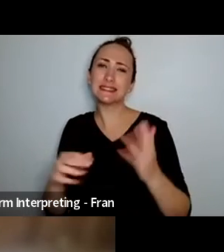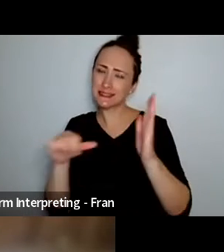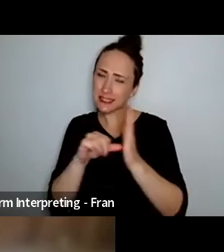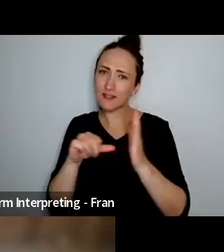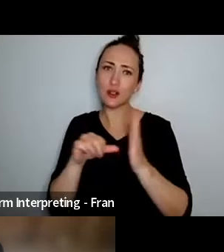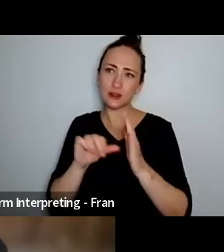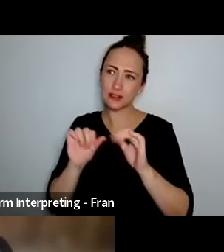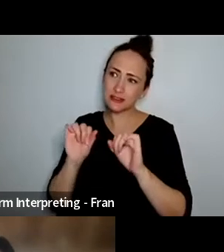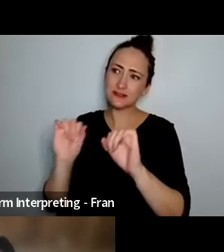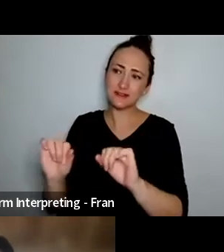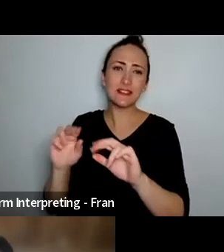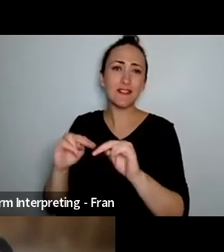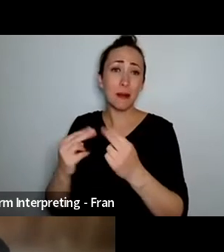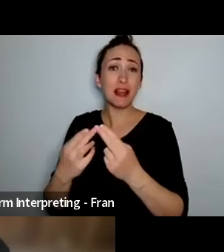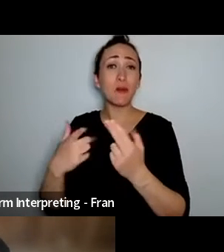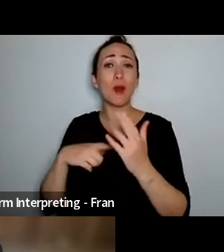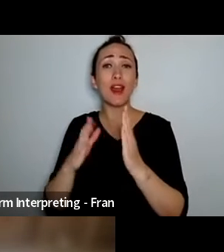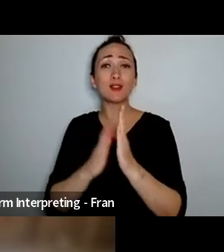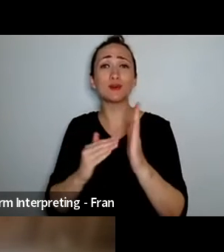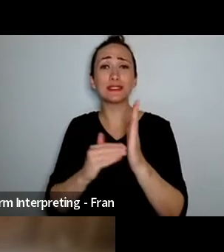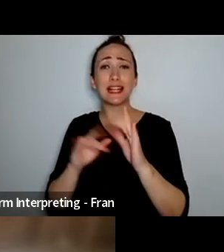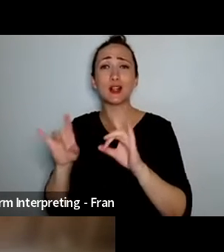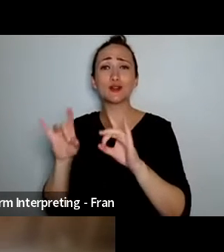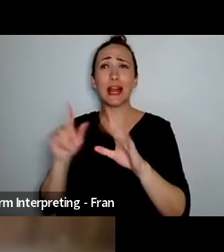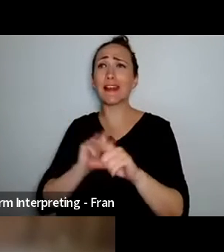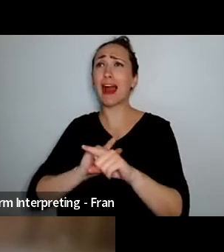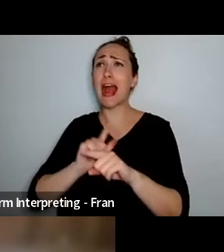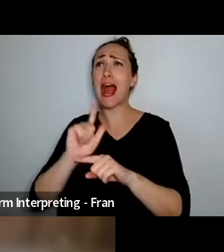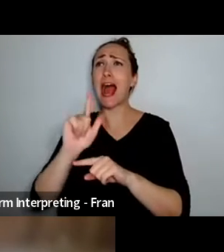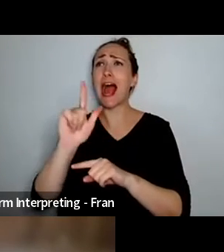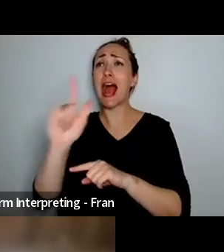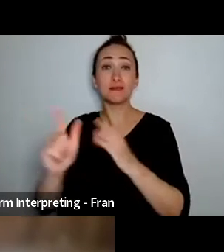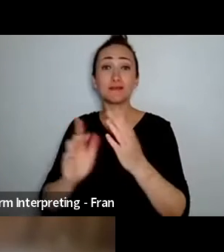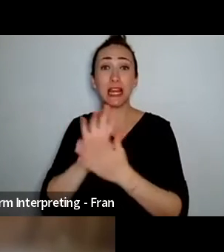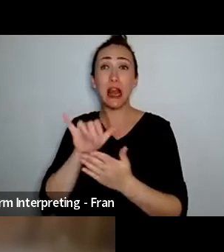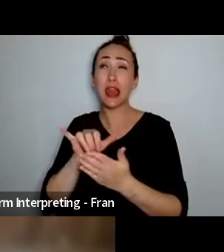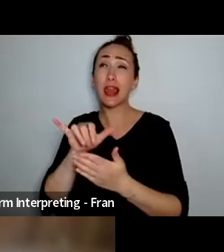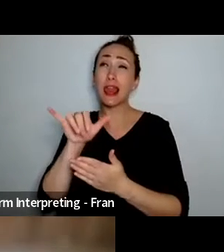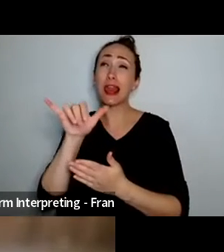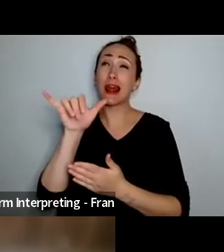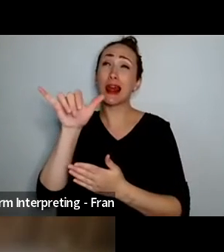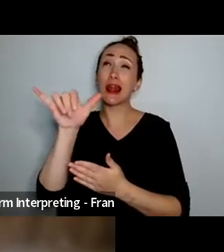Australia and New Zealand are so far away uh so it's a long plane trip and uh and as a person